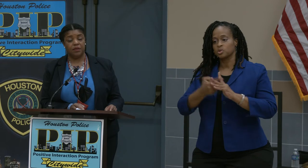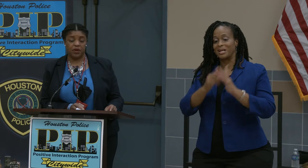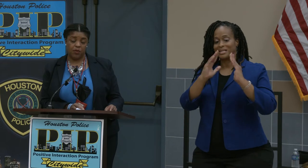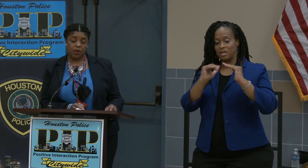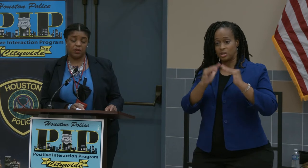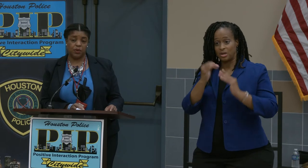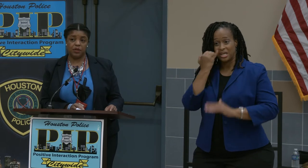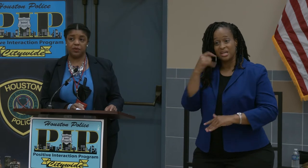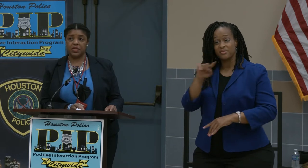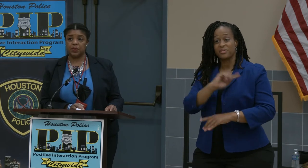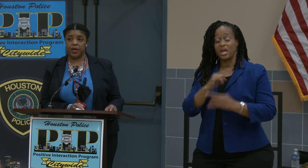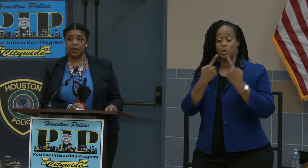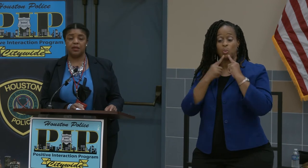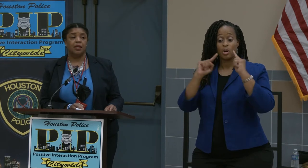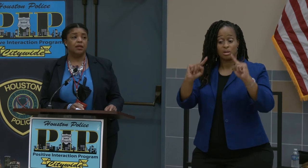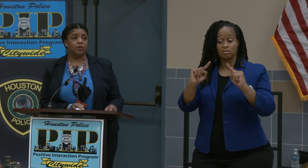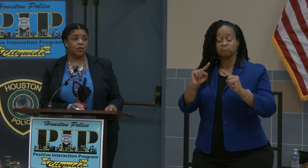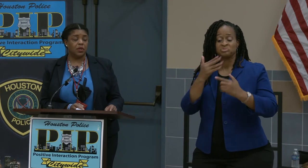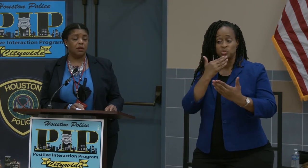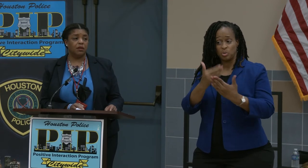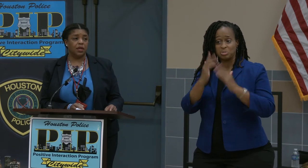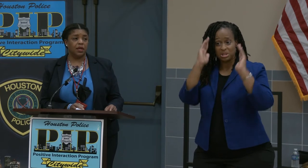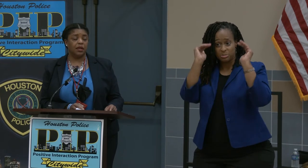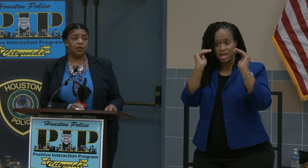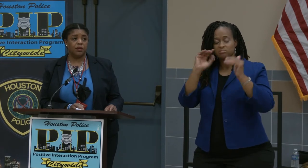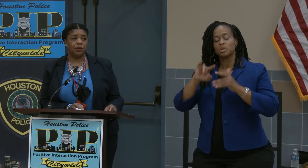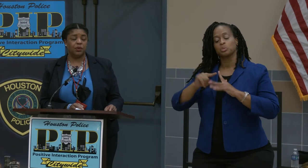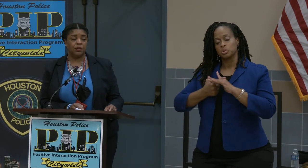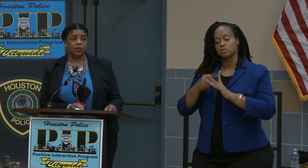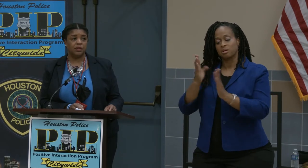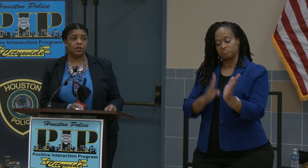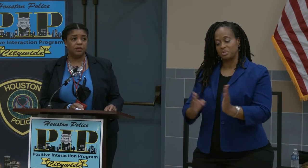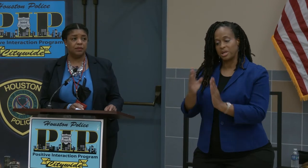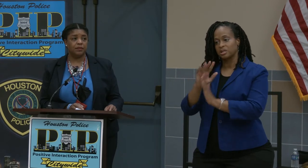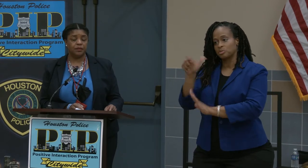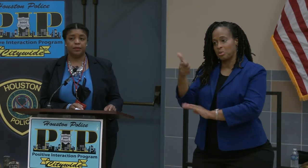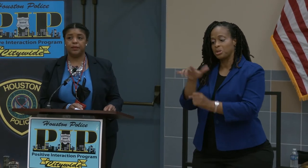they work as well as we expect, then we'll start looking at other corridors.